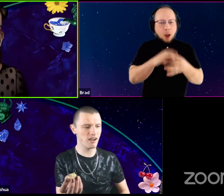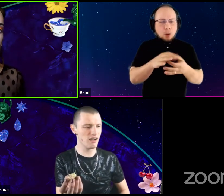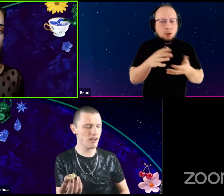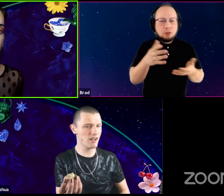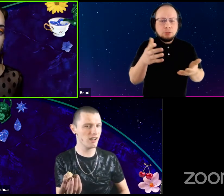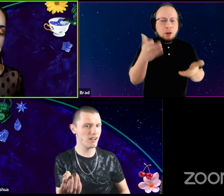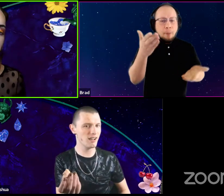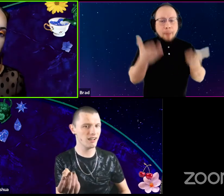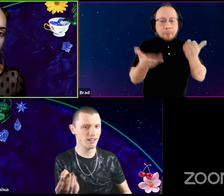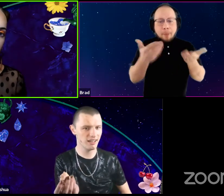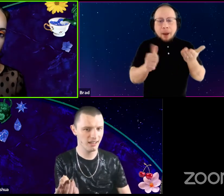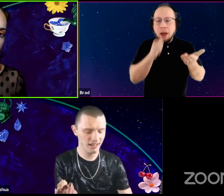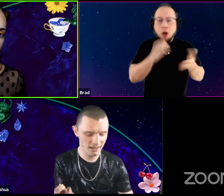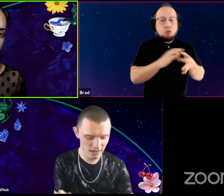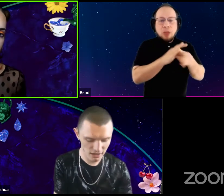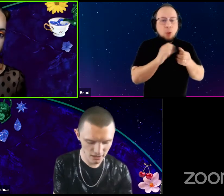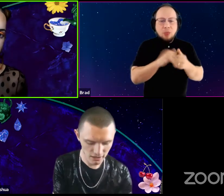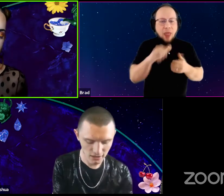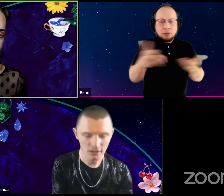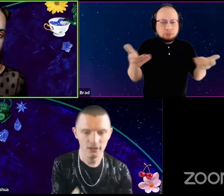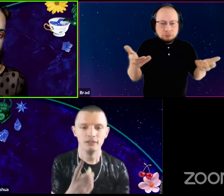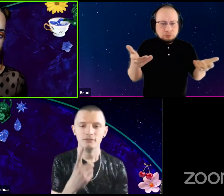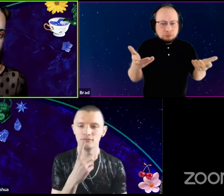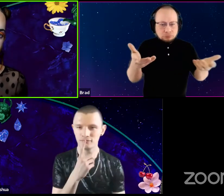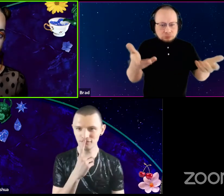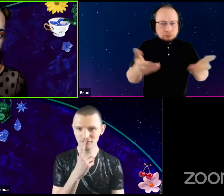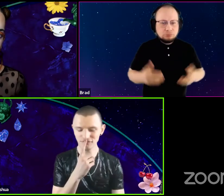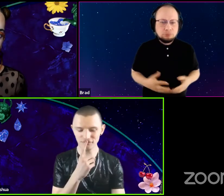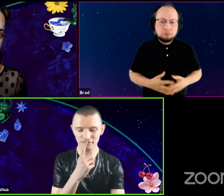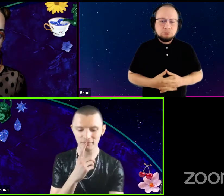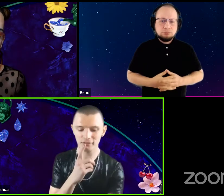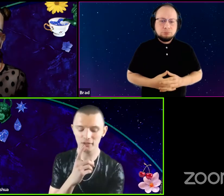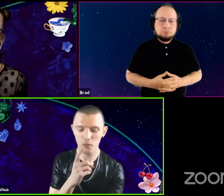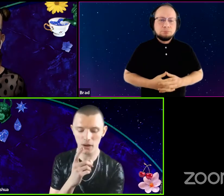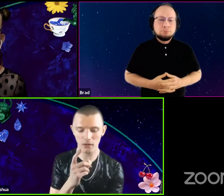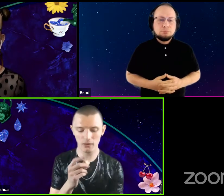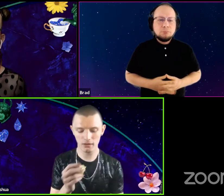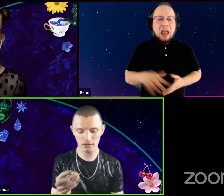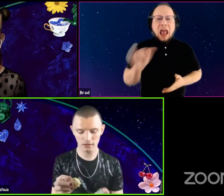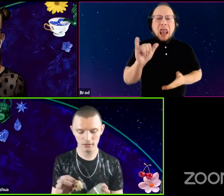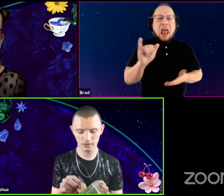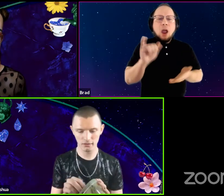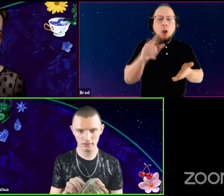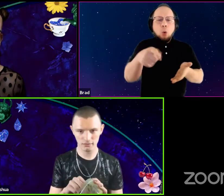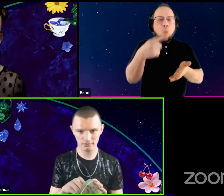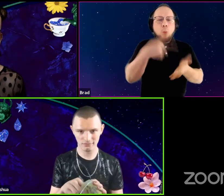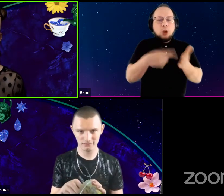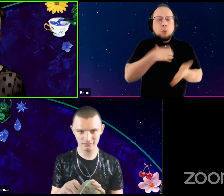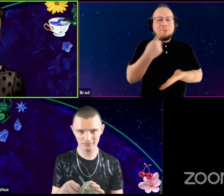may or may not have anything to do with that? Hmm Like what do you wish someone asked you about?